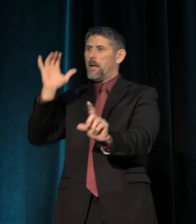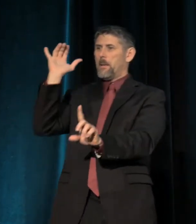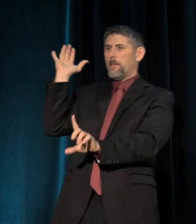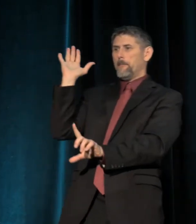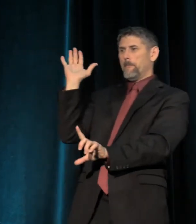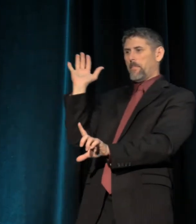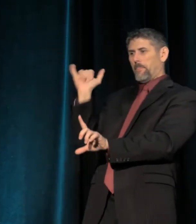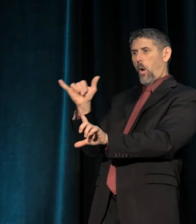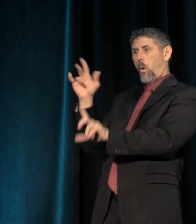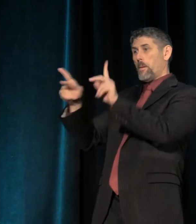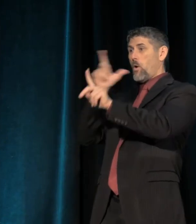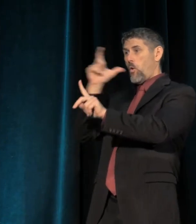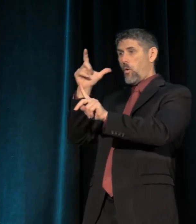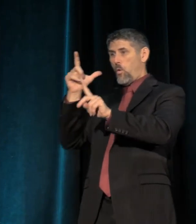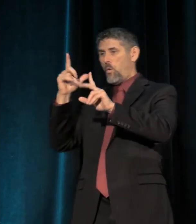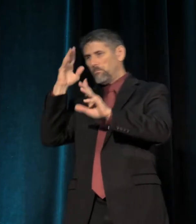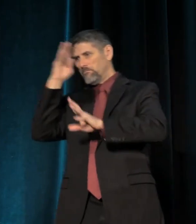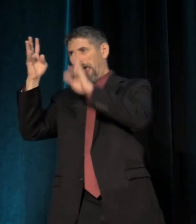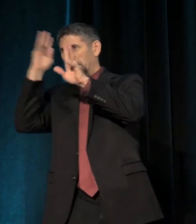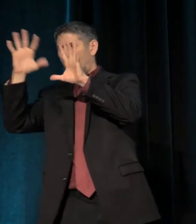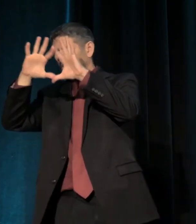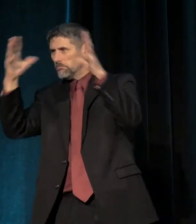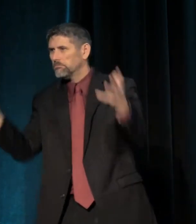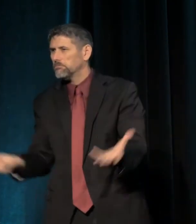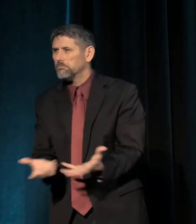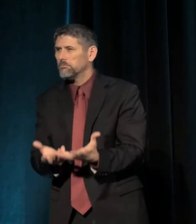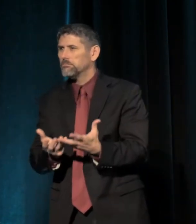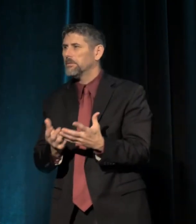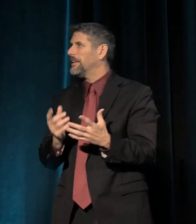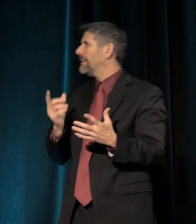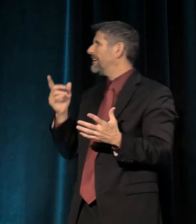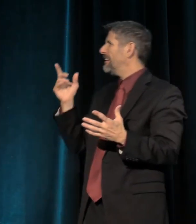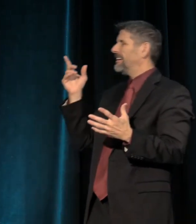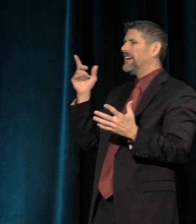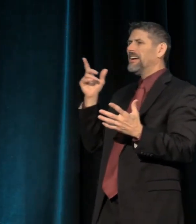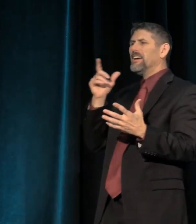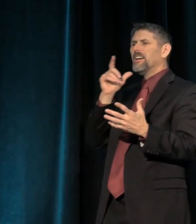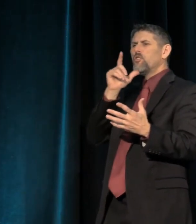who made it up. And that this was nothing to fear.